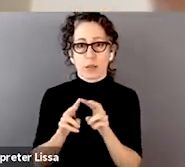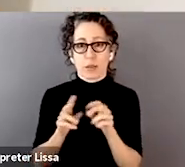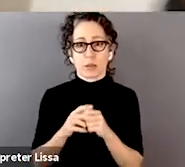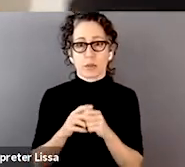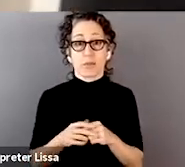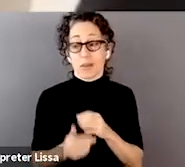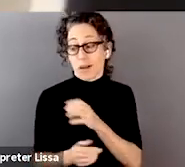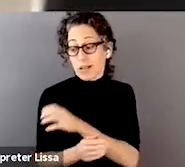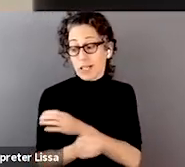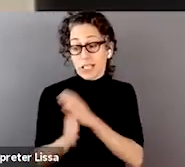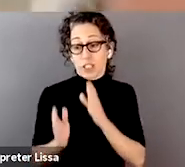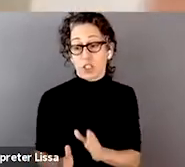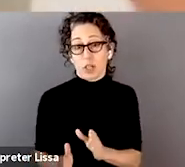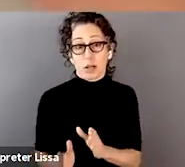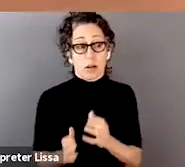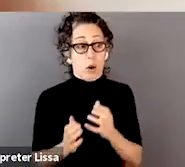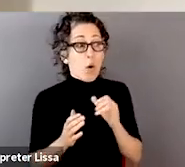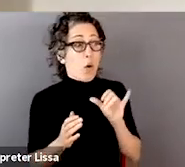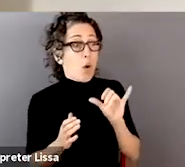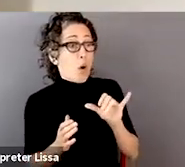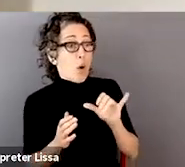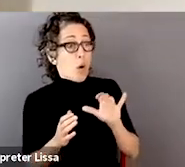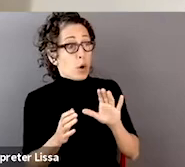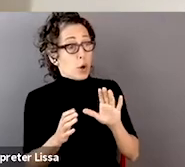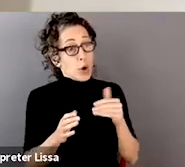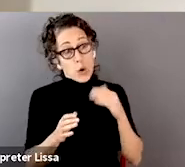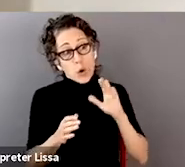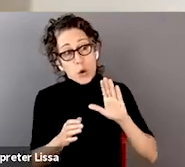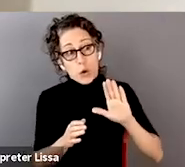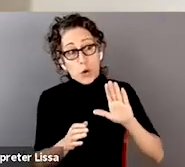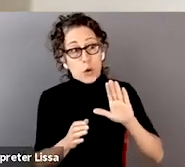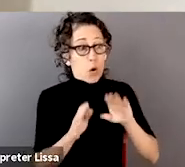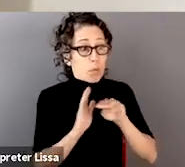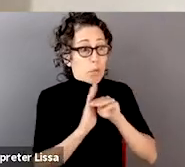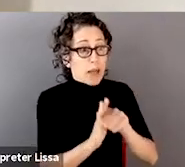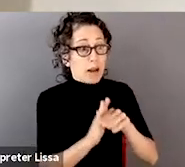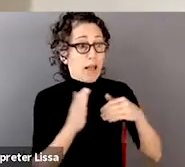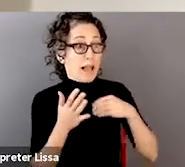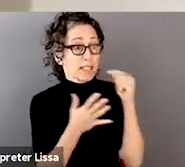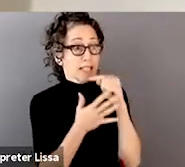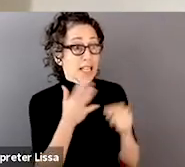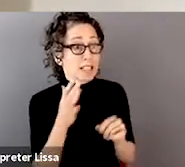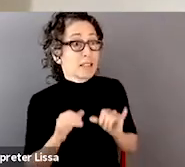has this many bells and that many whistles, they'll ask really practical questions like,